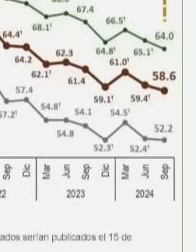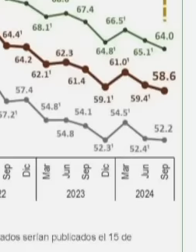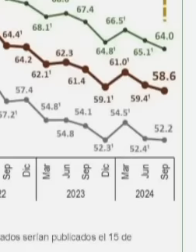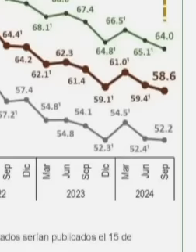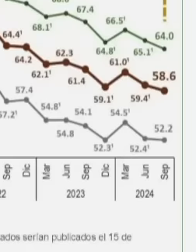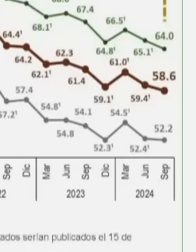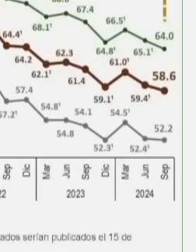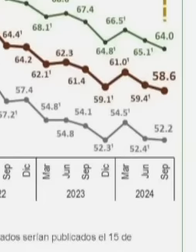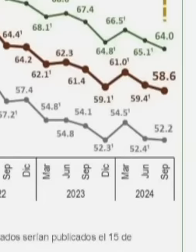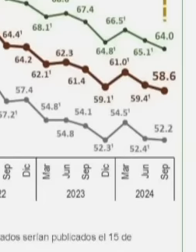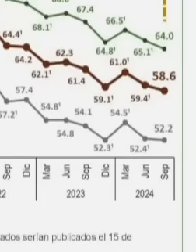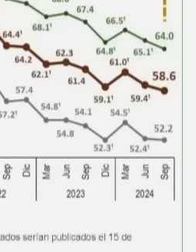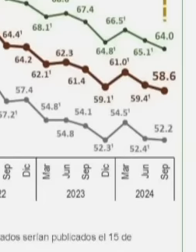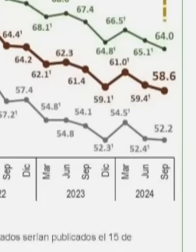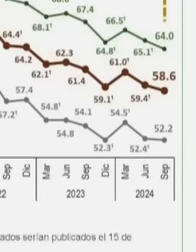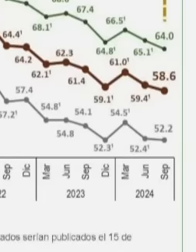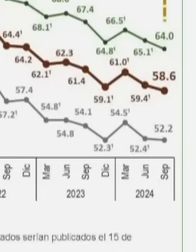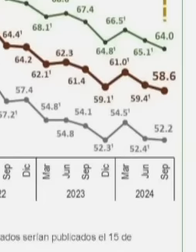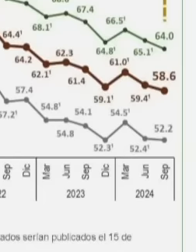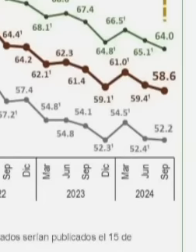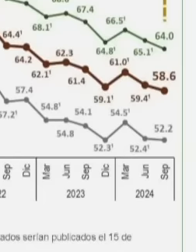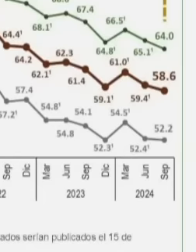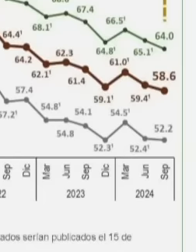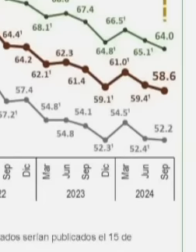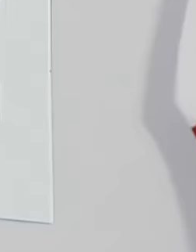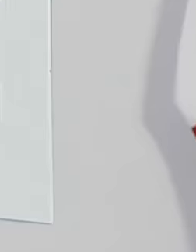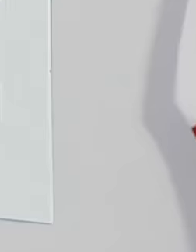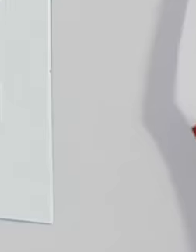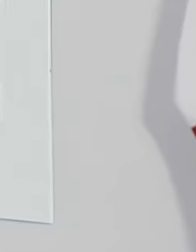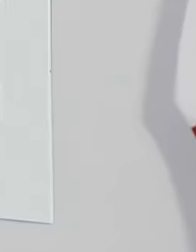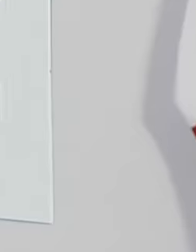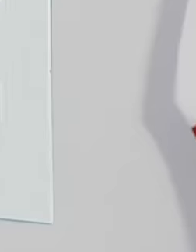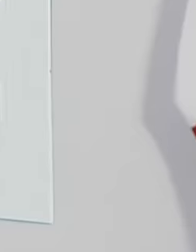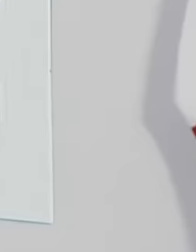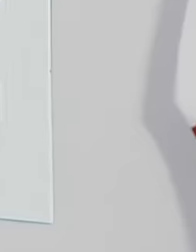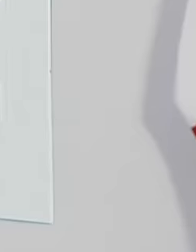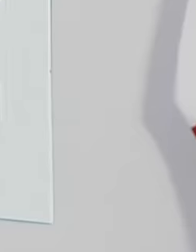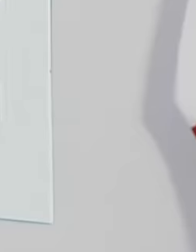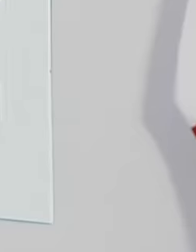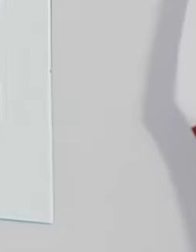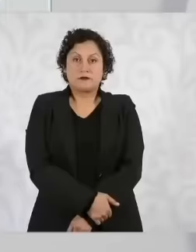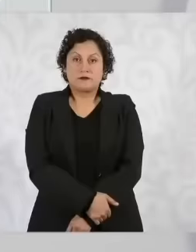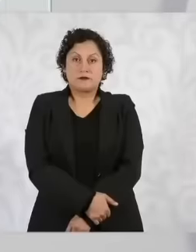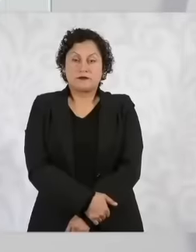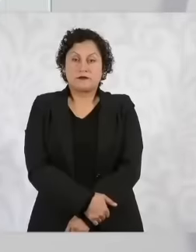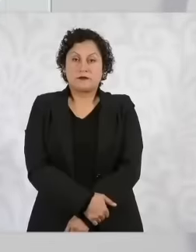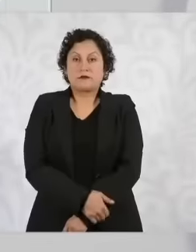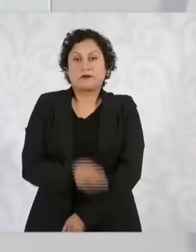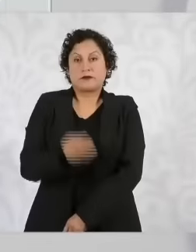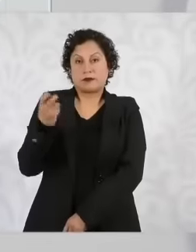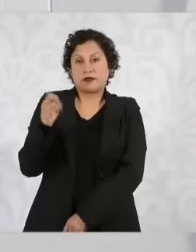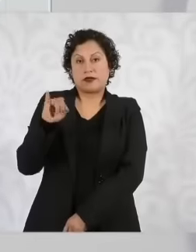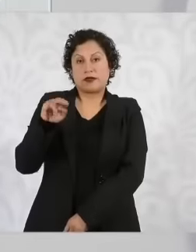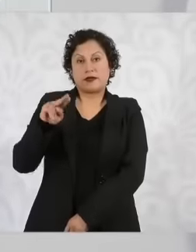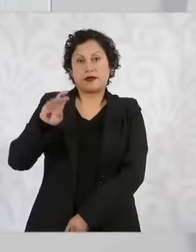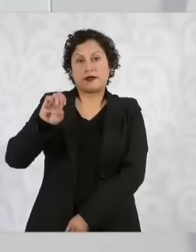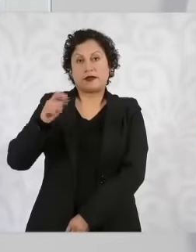at the moment if they feel safe or not that is perception so in the